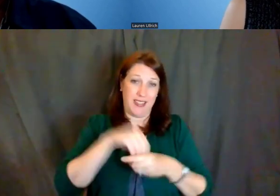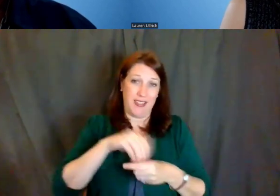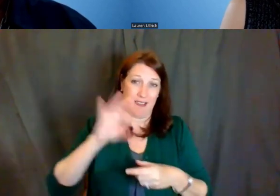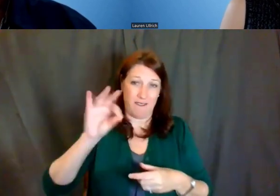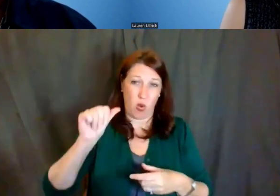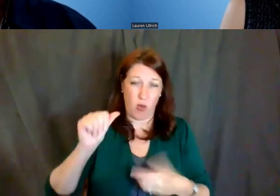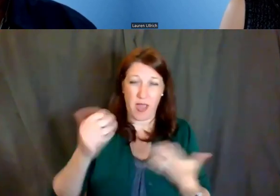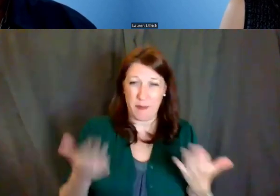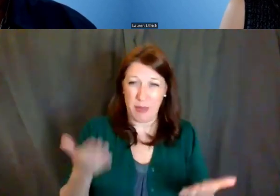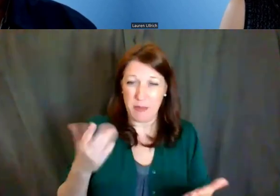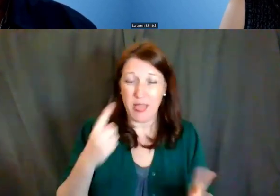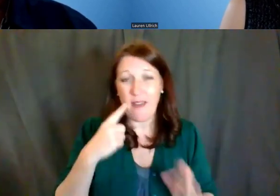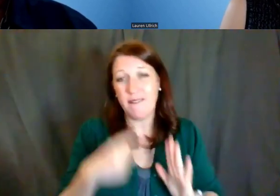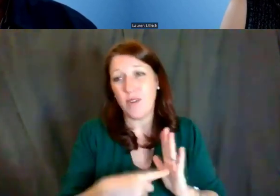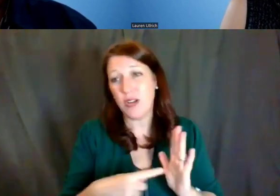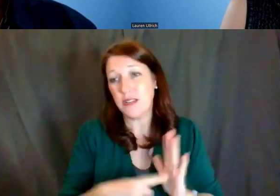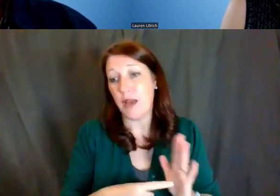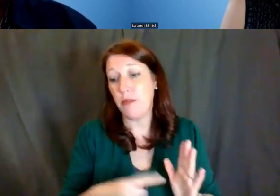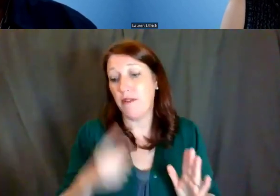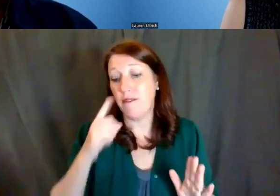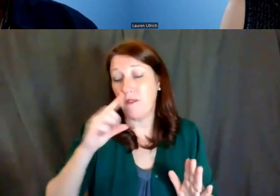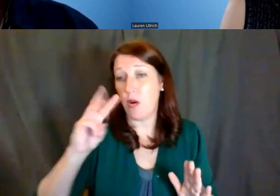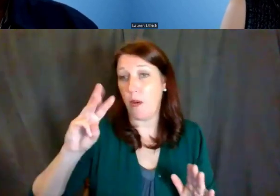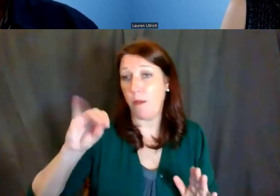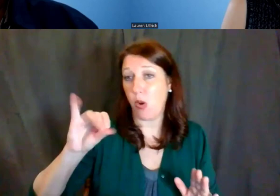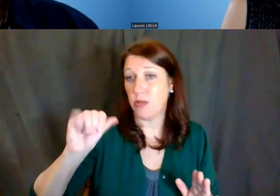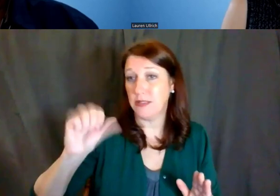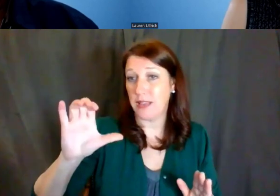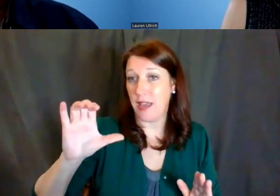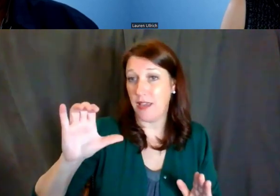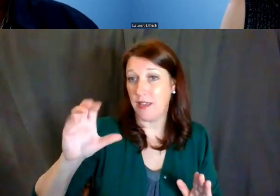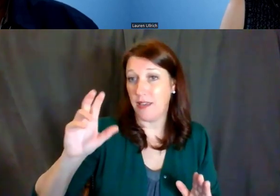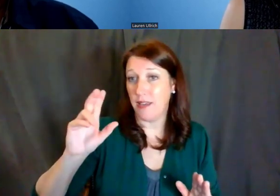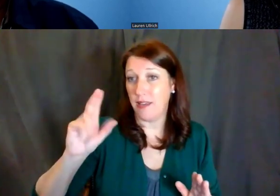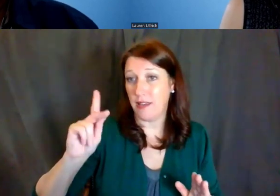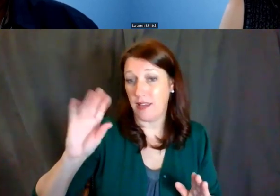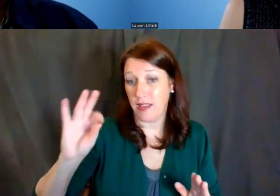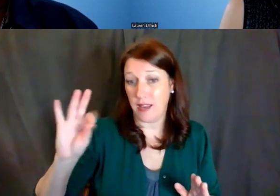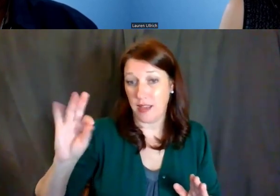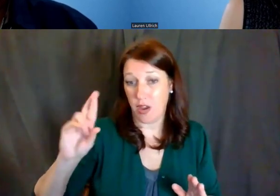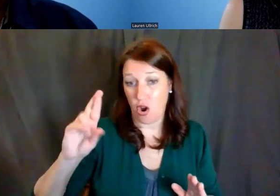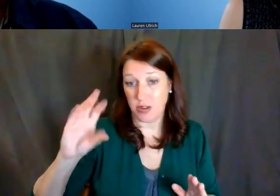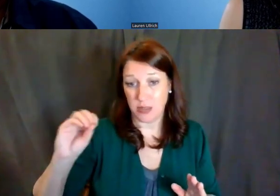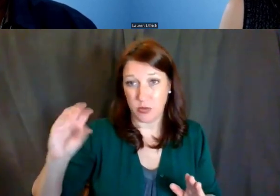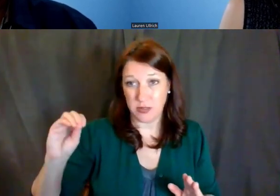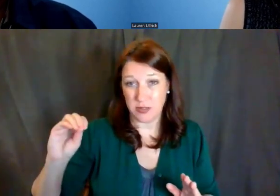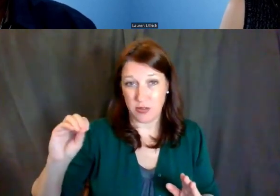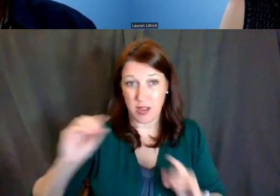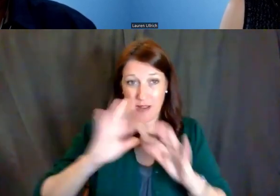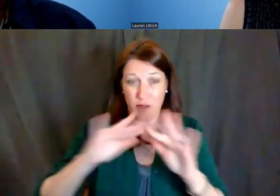For example, for the Mosaic K99-R00, which is a diversity targeted program